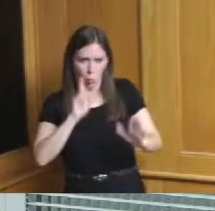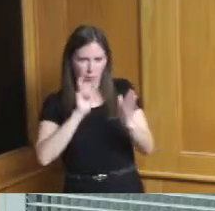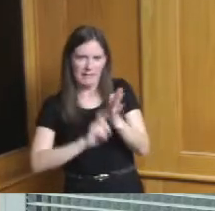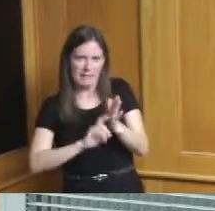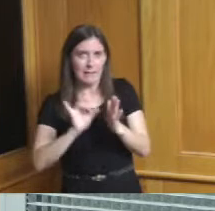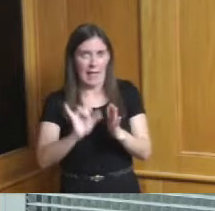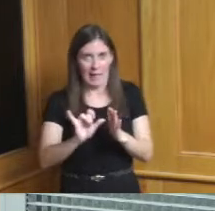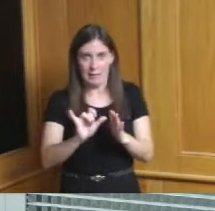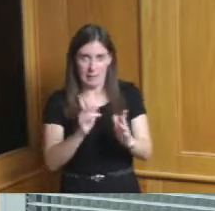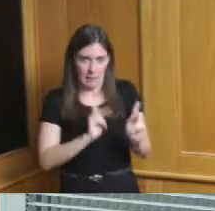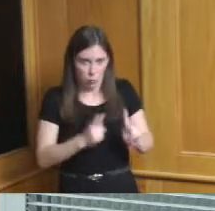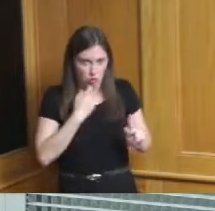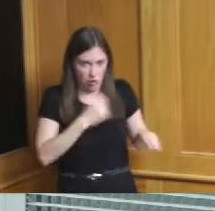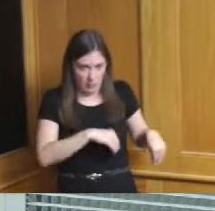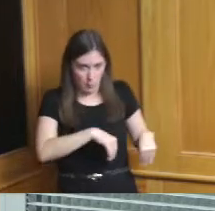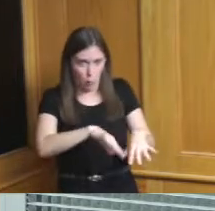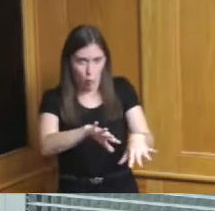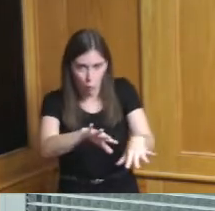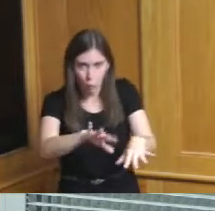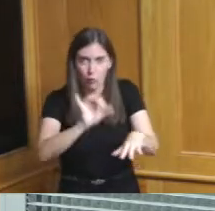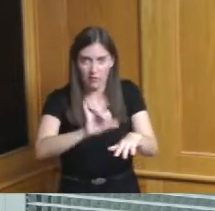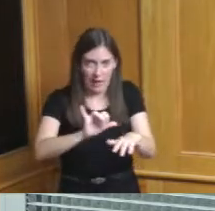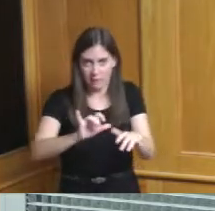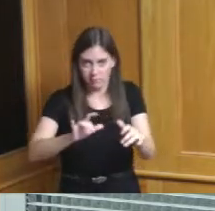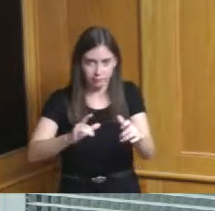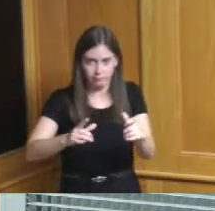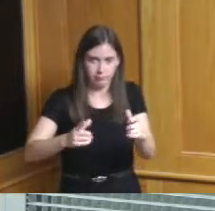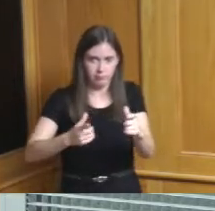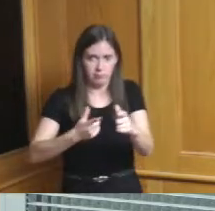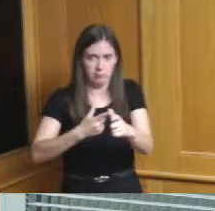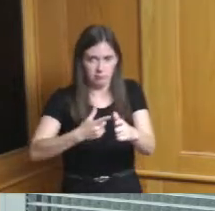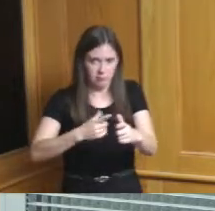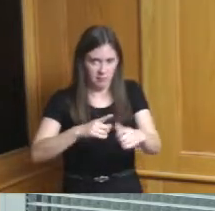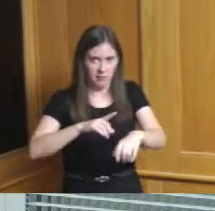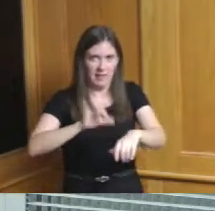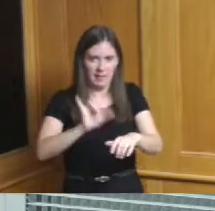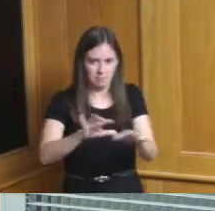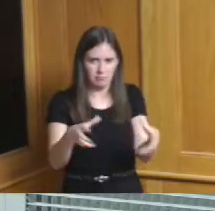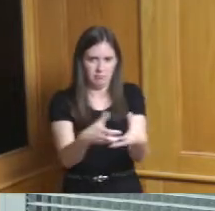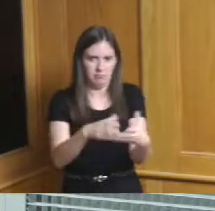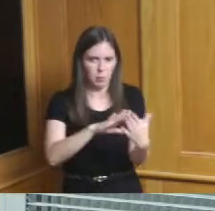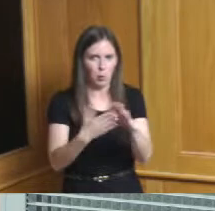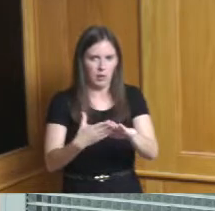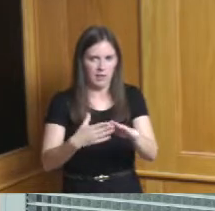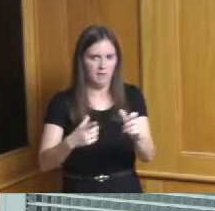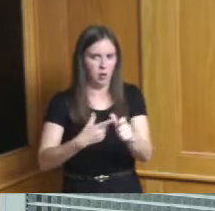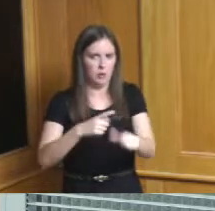so you're exactly right while we've seen this this increase I think it's also because of where